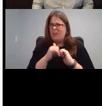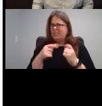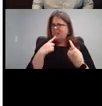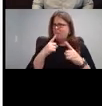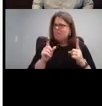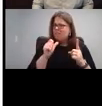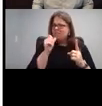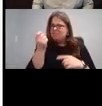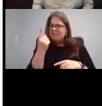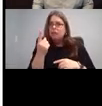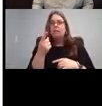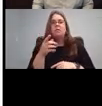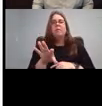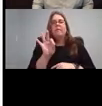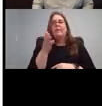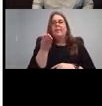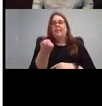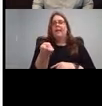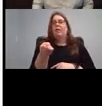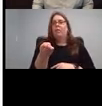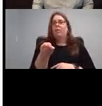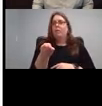You can find that here. If you need support about hearing aids and